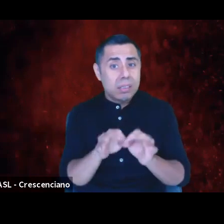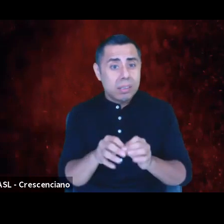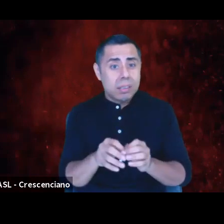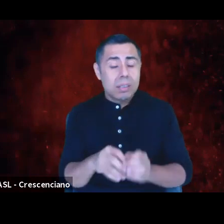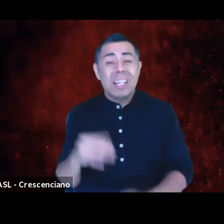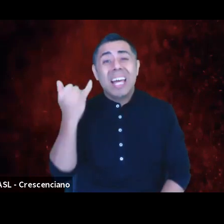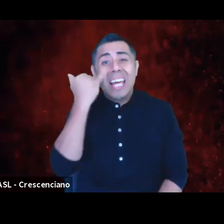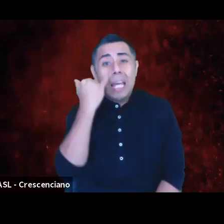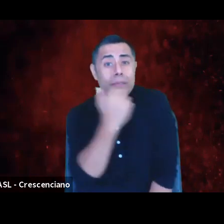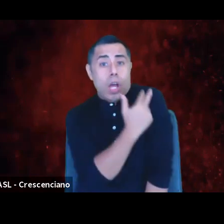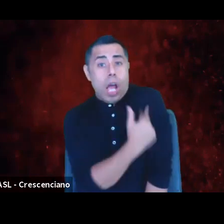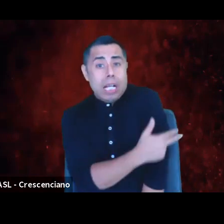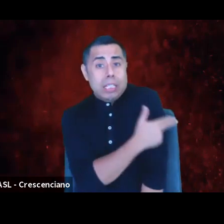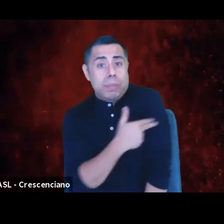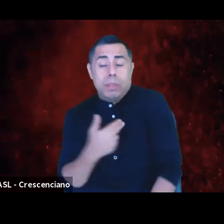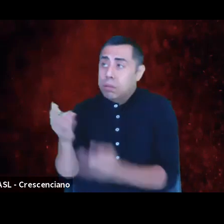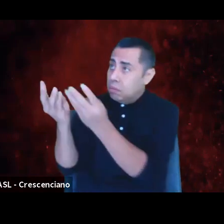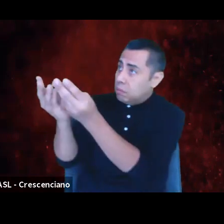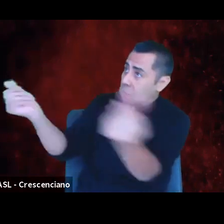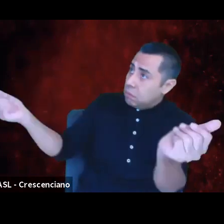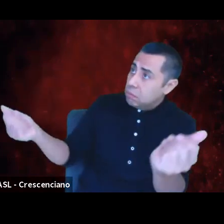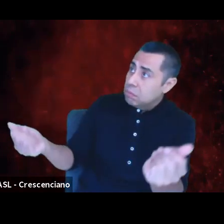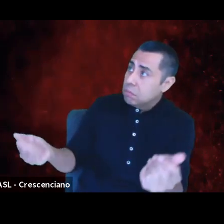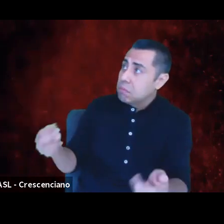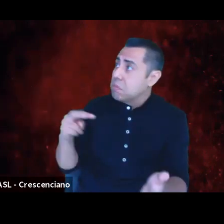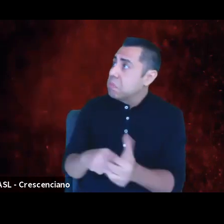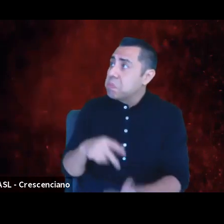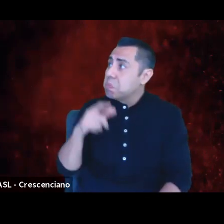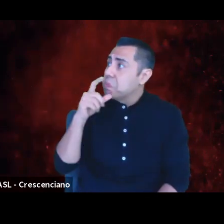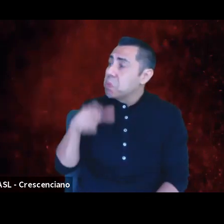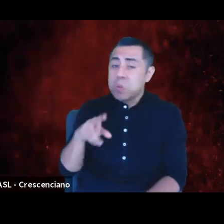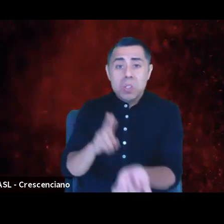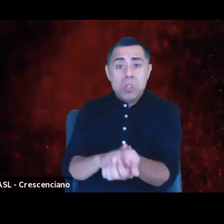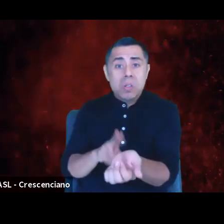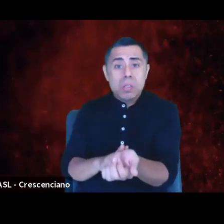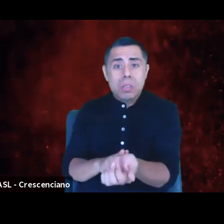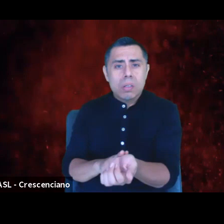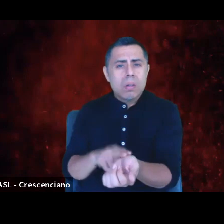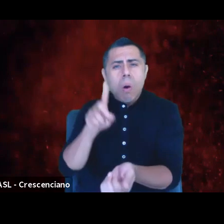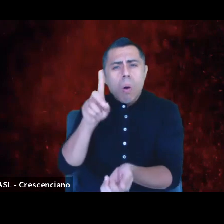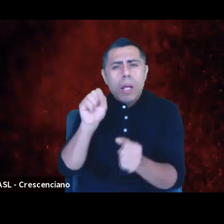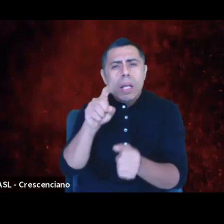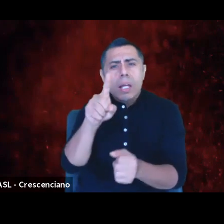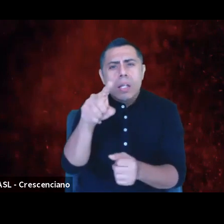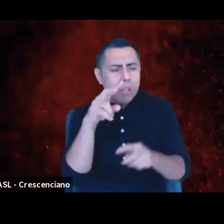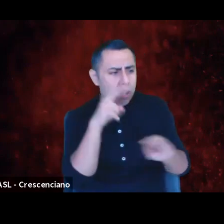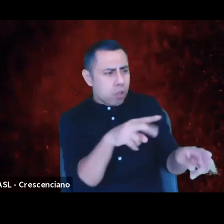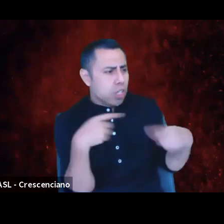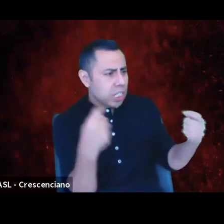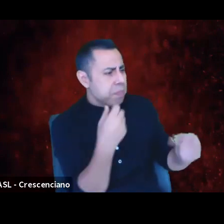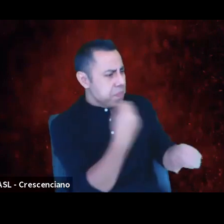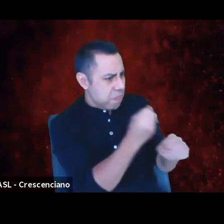does the nurse stop being necessary? Or do we turn the gym into a hospital? How do we build systems that allow us